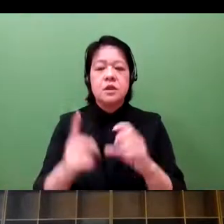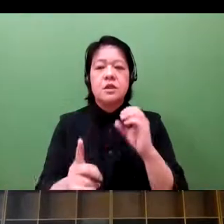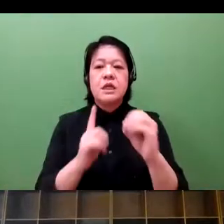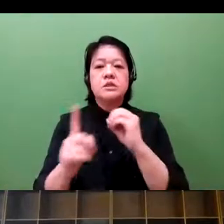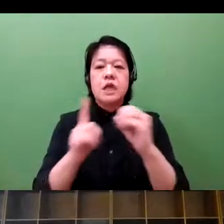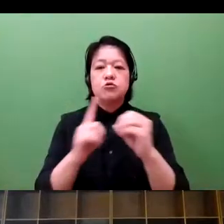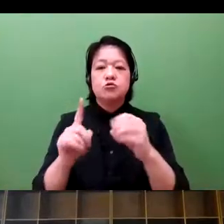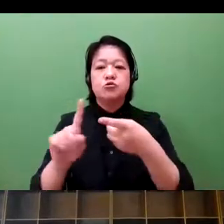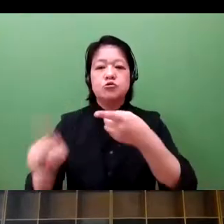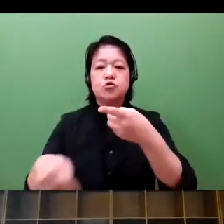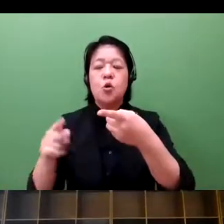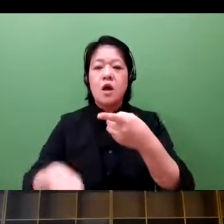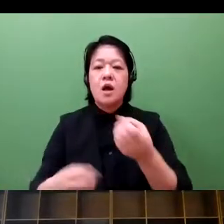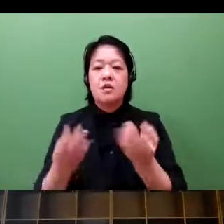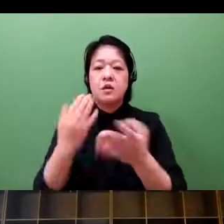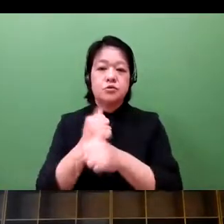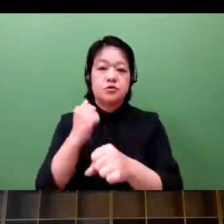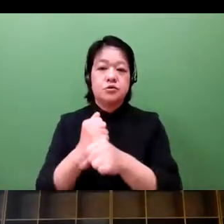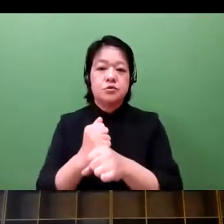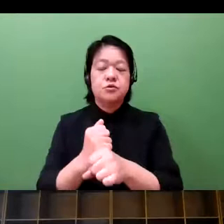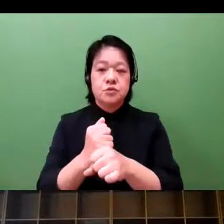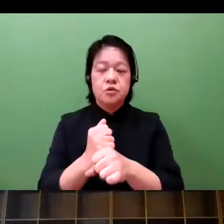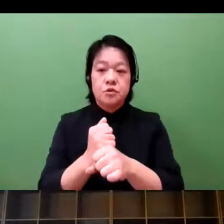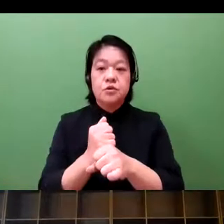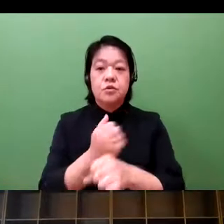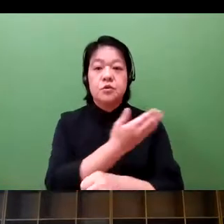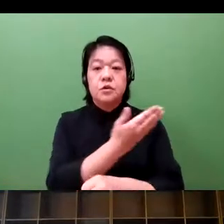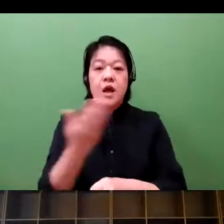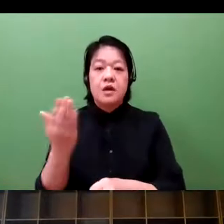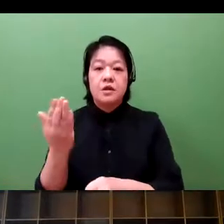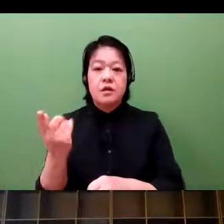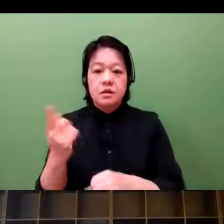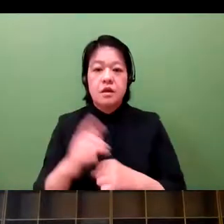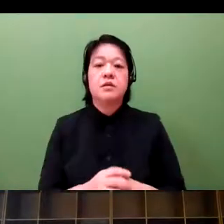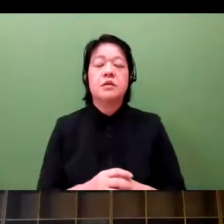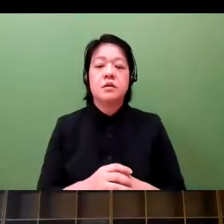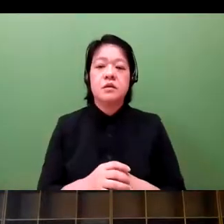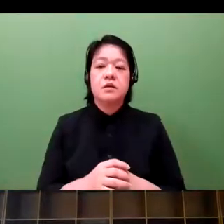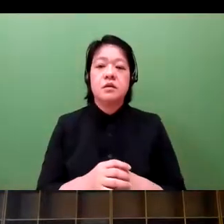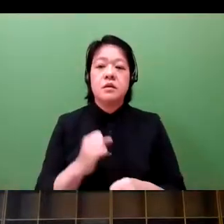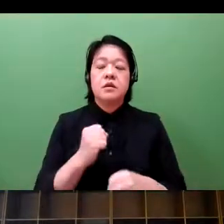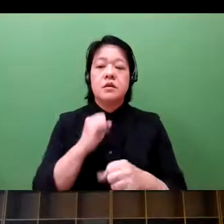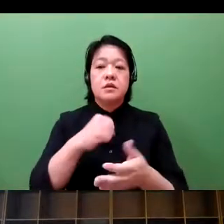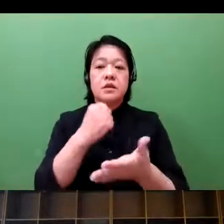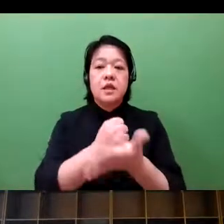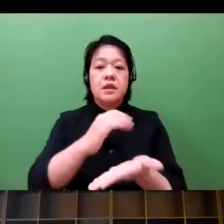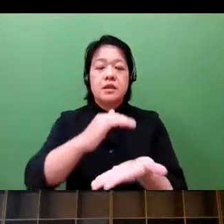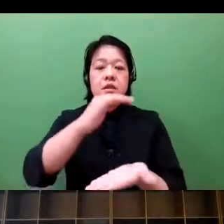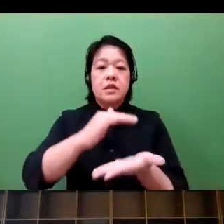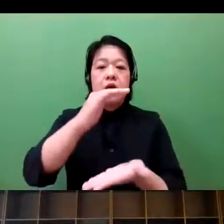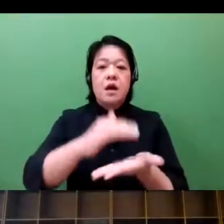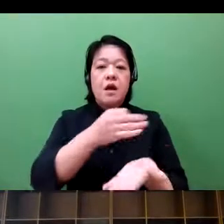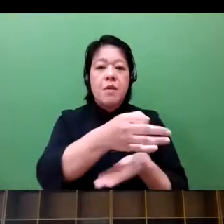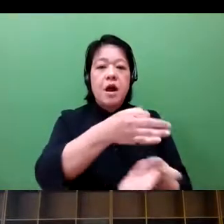My number system, individual identification system started in 2015.